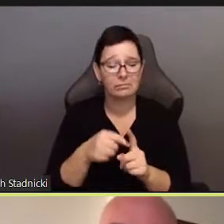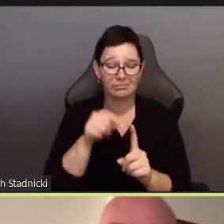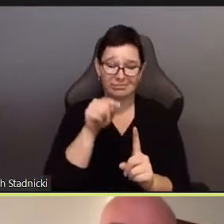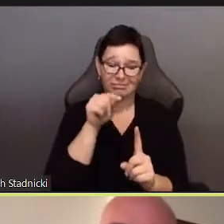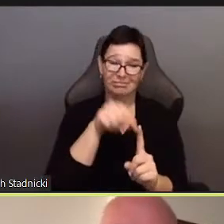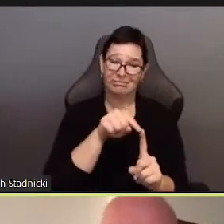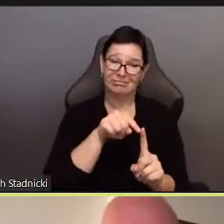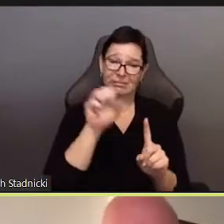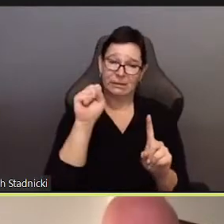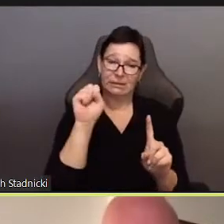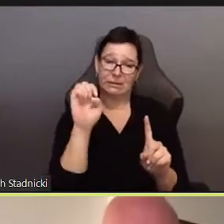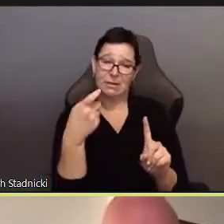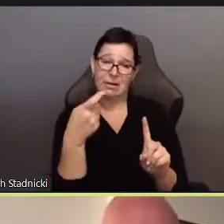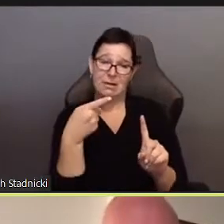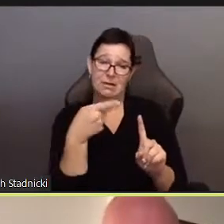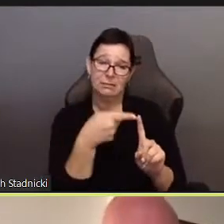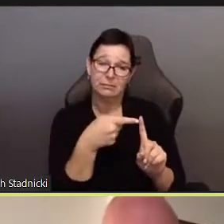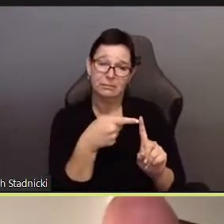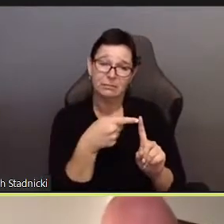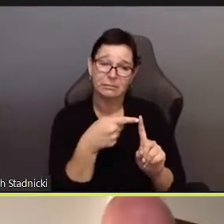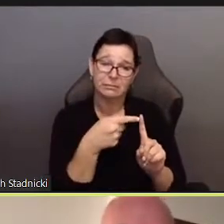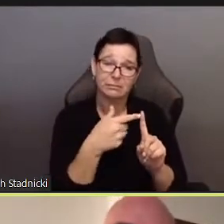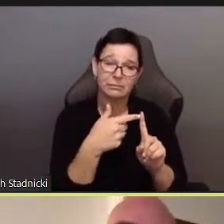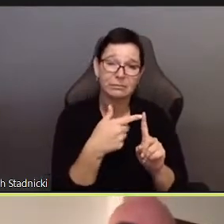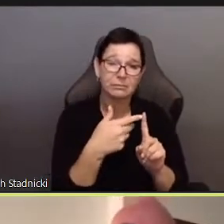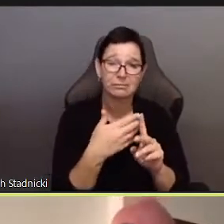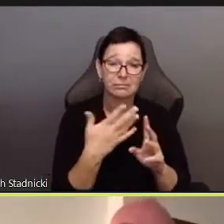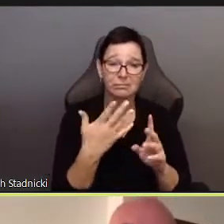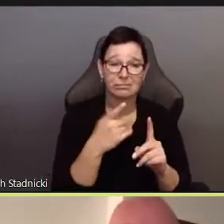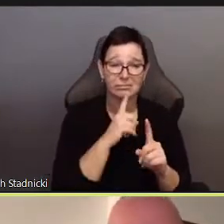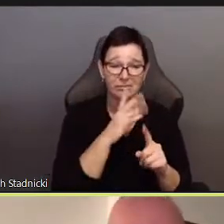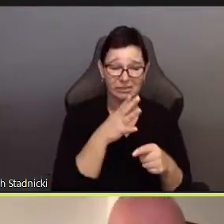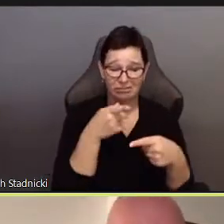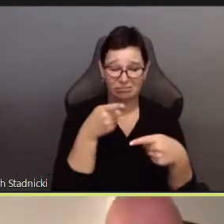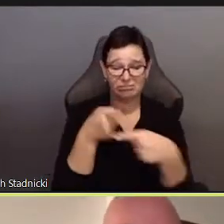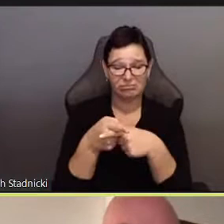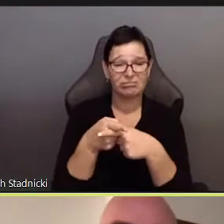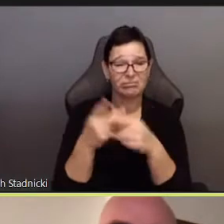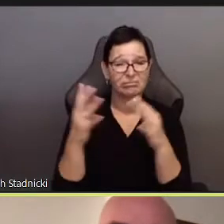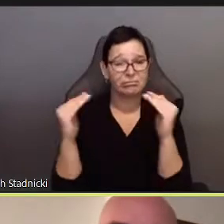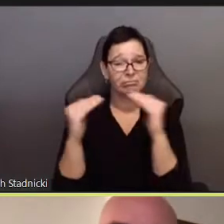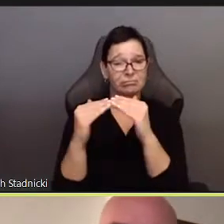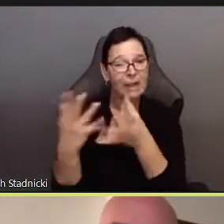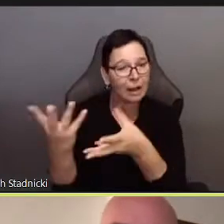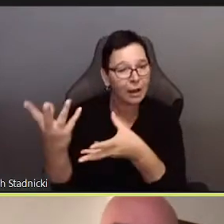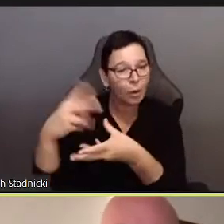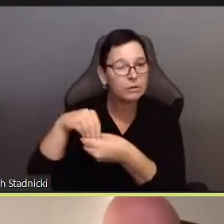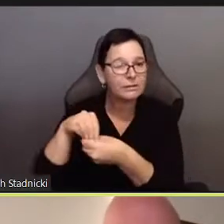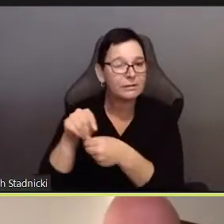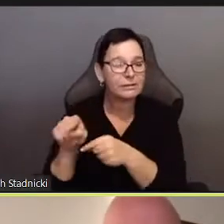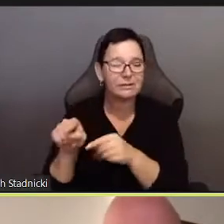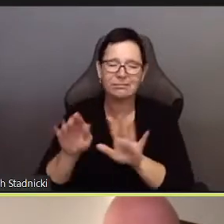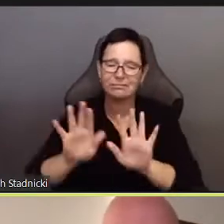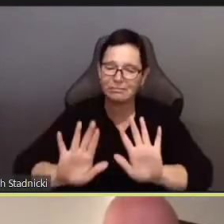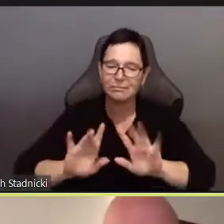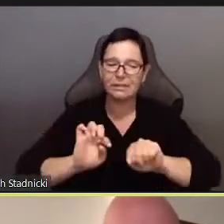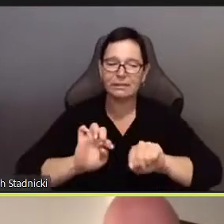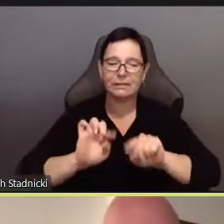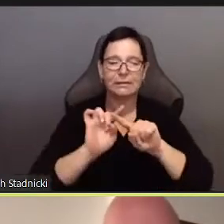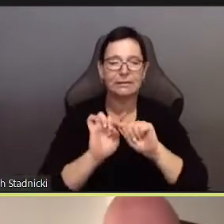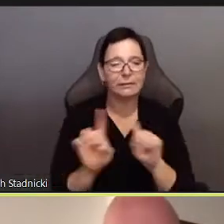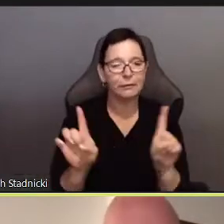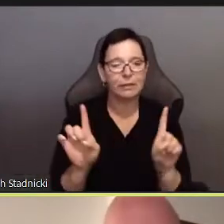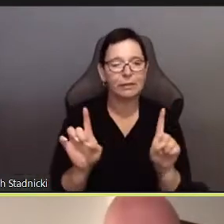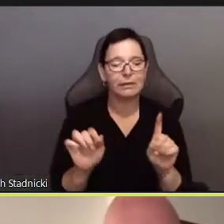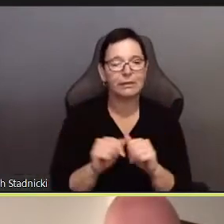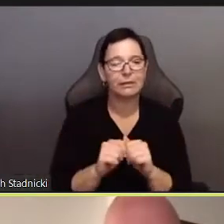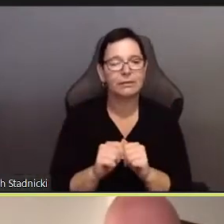No matter how virtuously promiscuous you fashion yourself ot be.